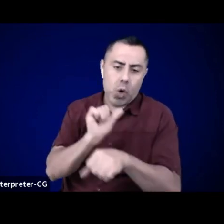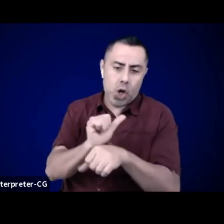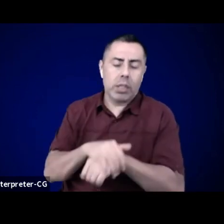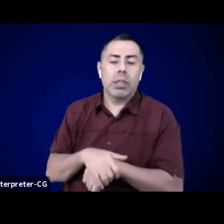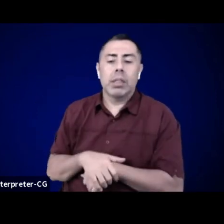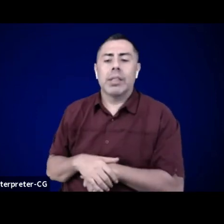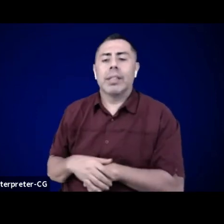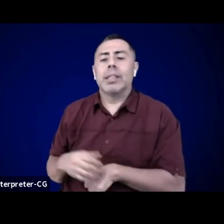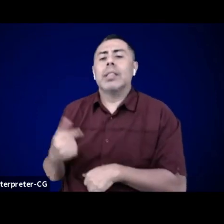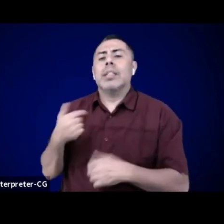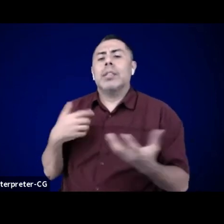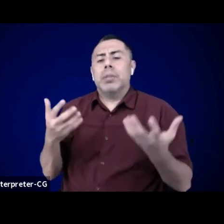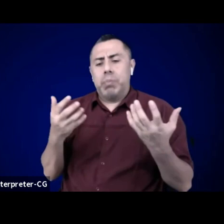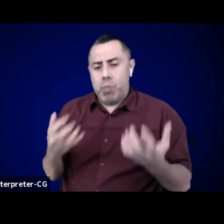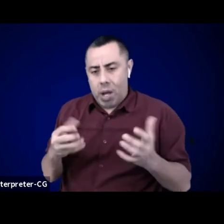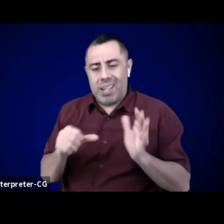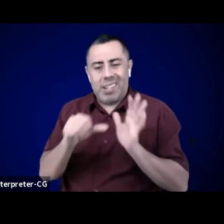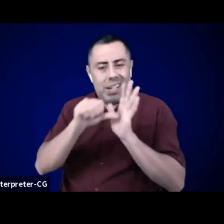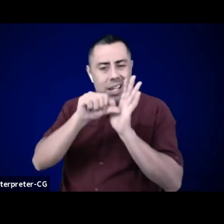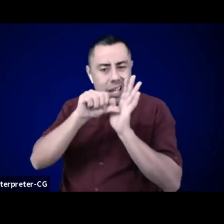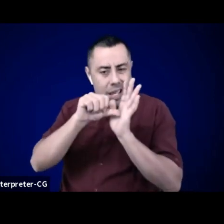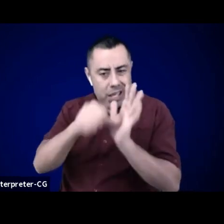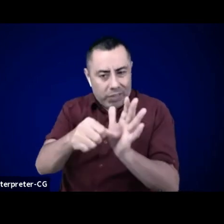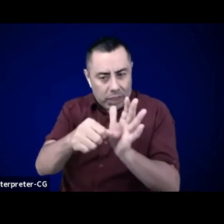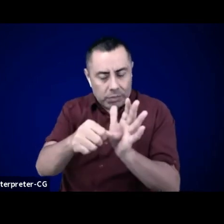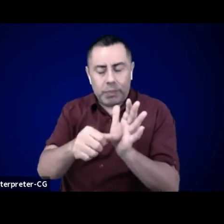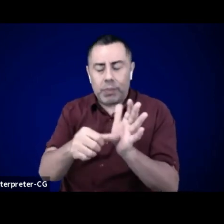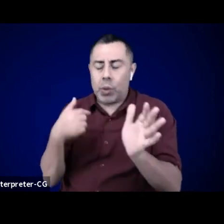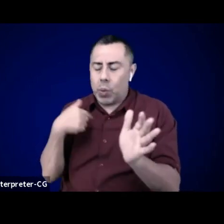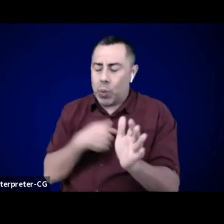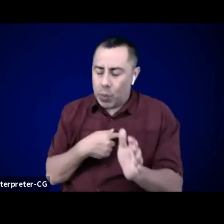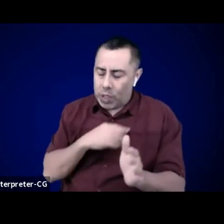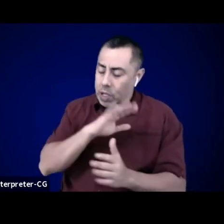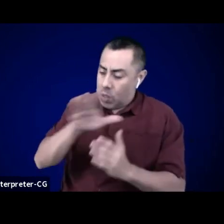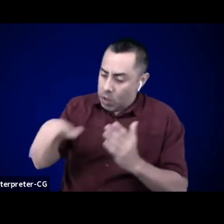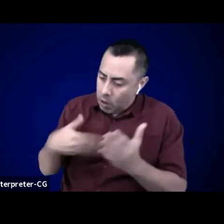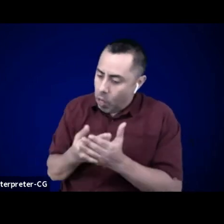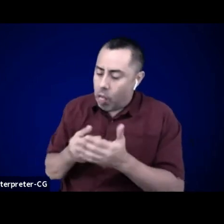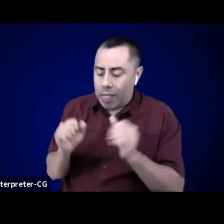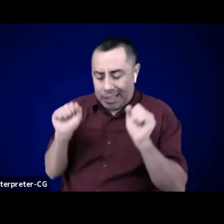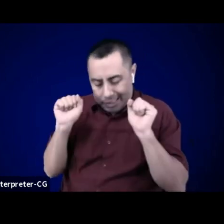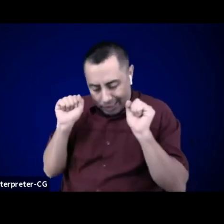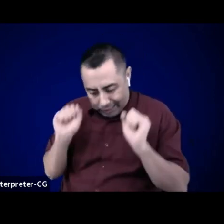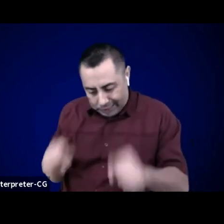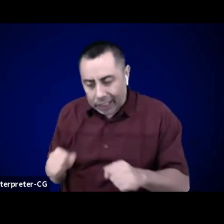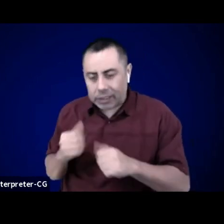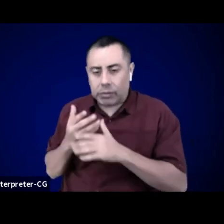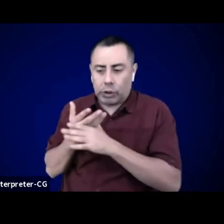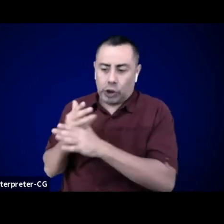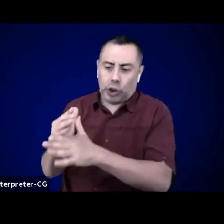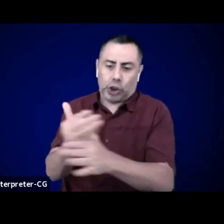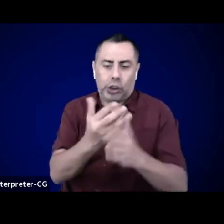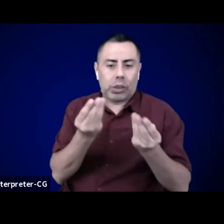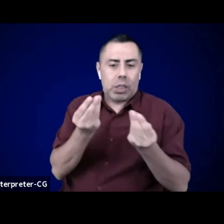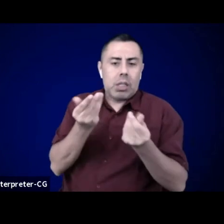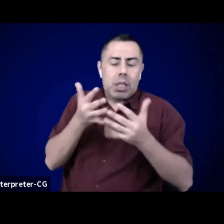to fund solidarity economies, on September the 30th. Marina will be putting more information on how to join in the chat.